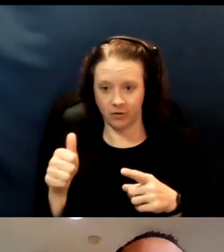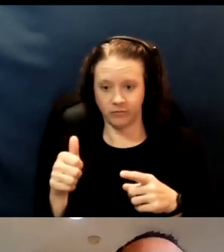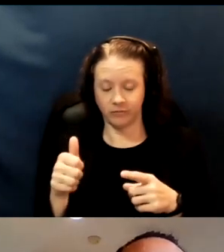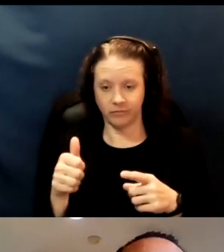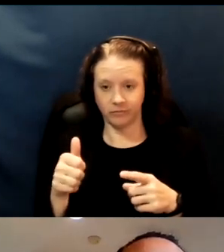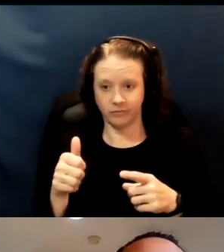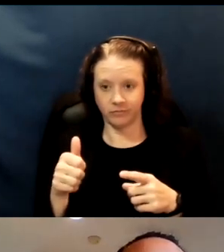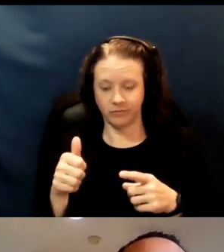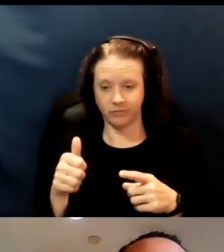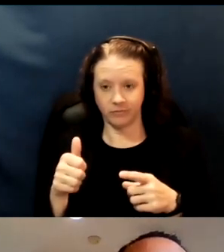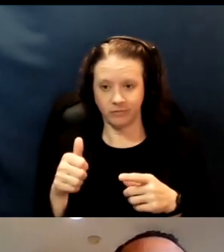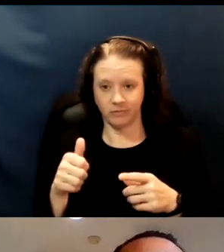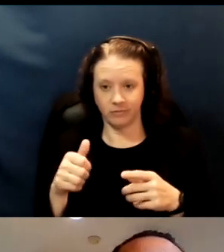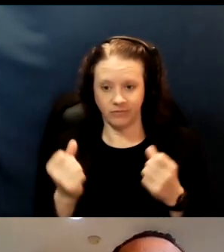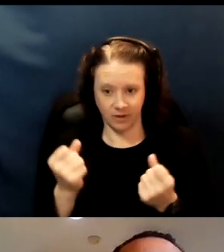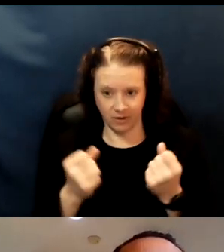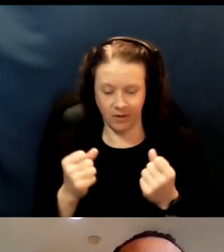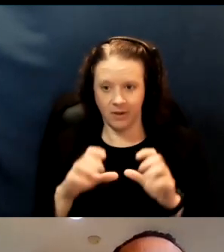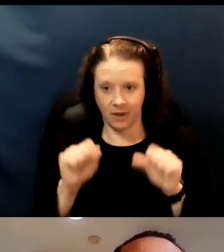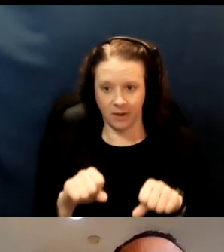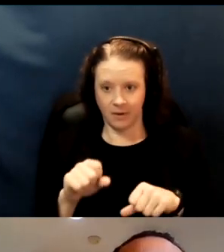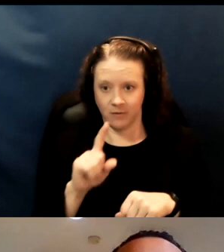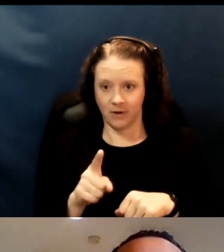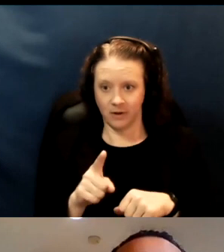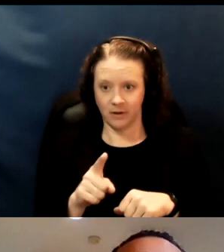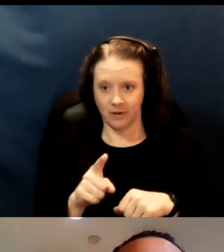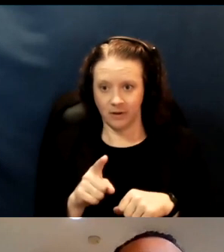can be very cumbersome for them.